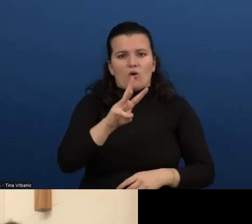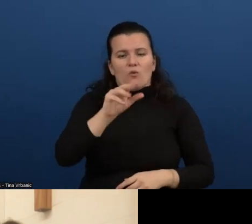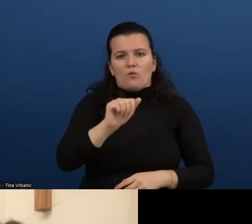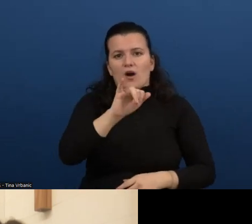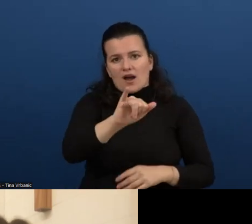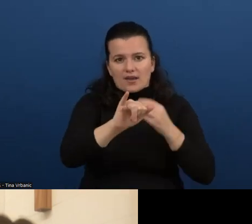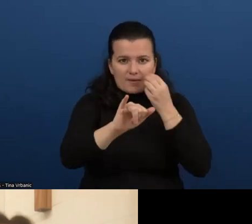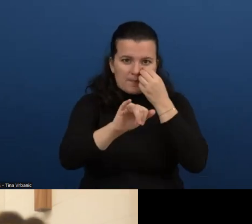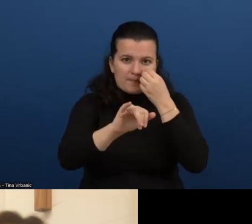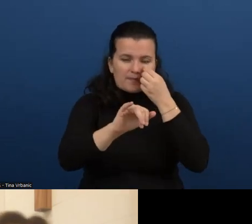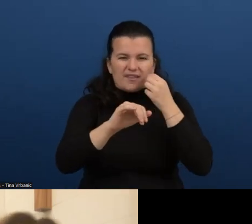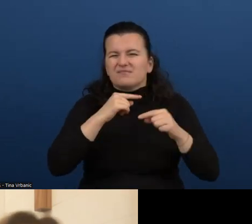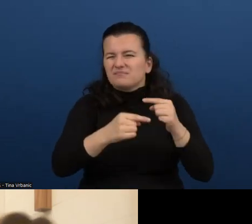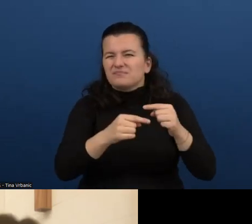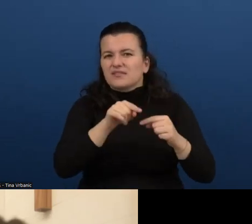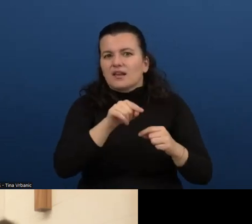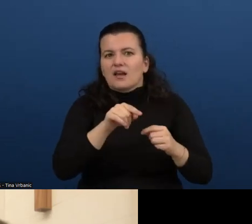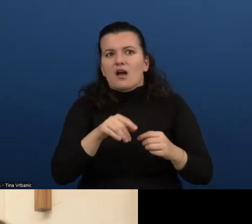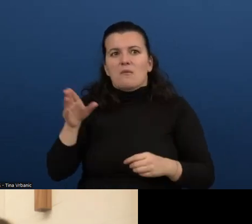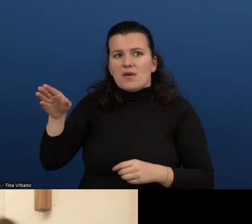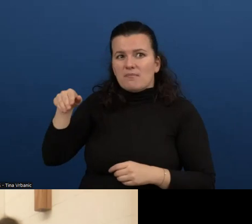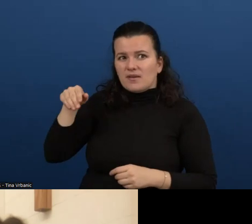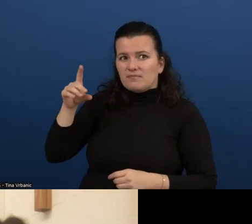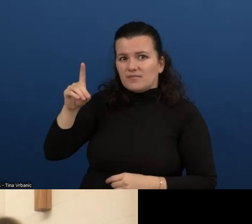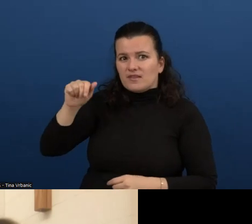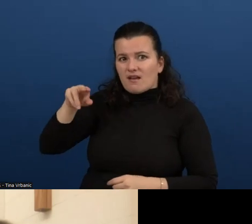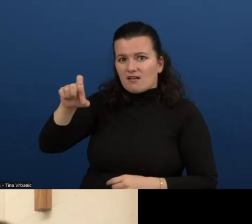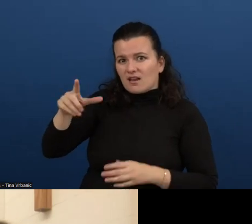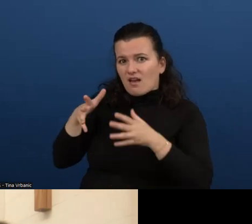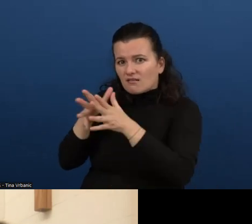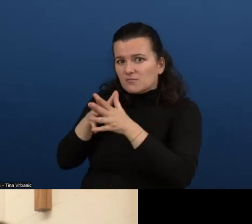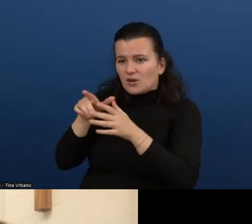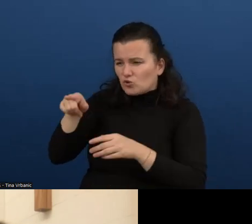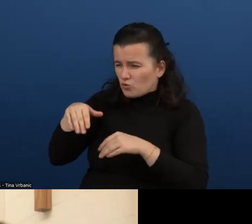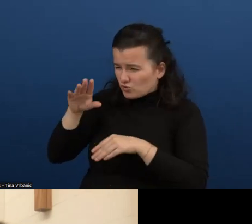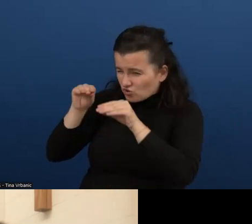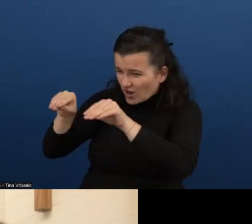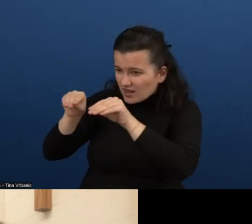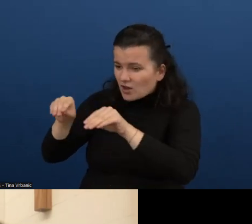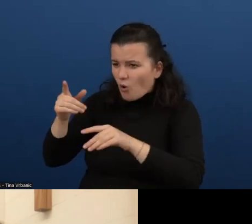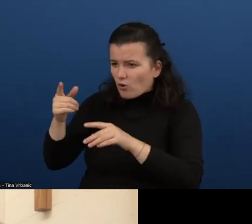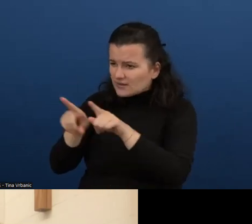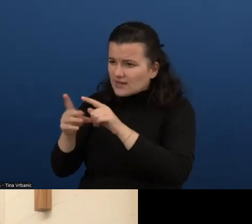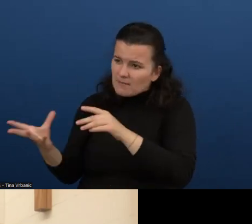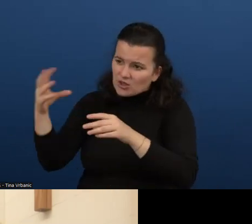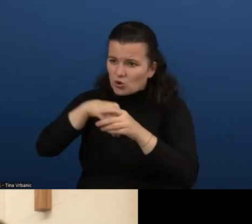or if you are more in to the training piece and not so much involved. I happen to be involved in those as well.